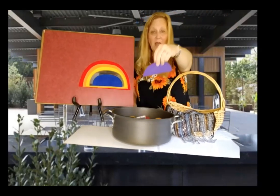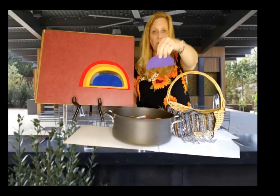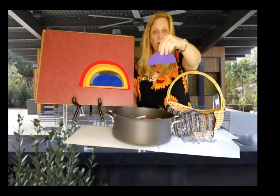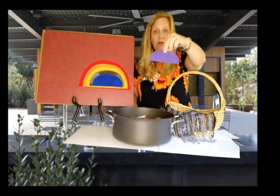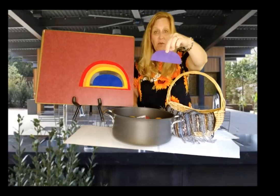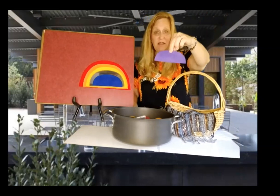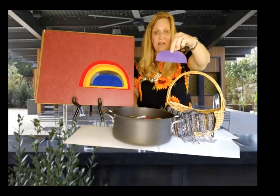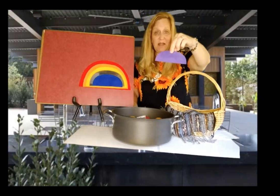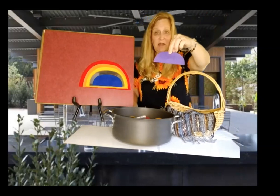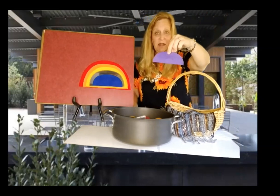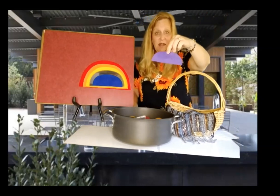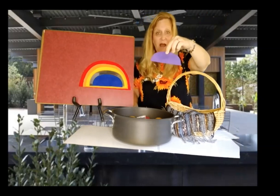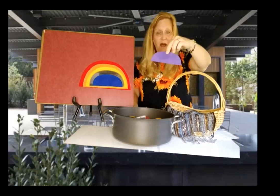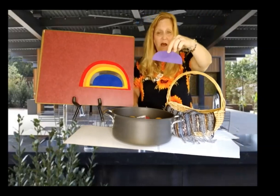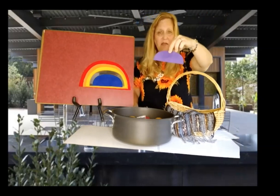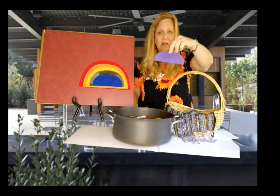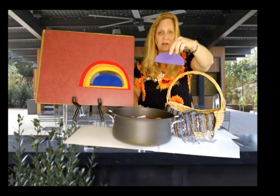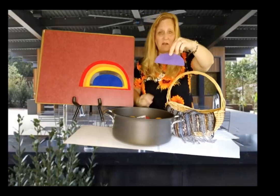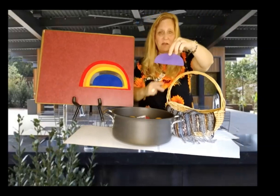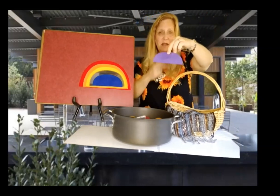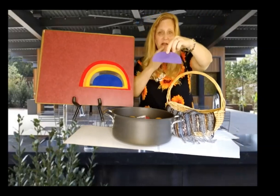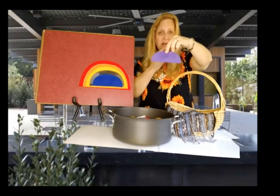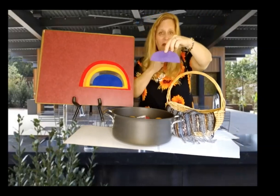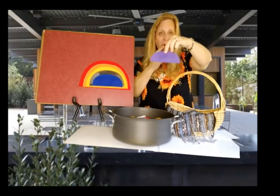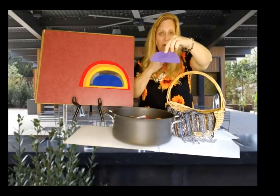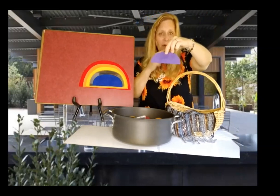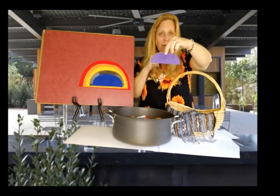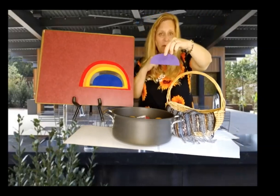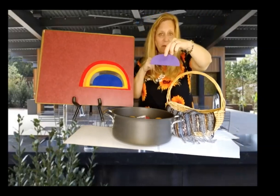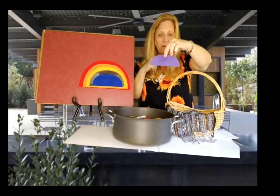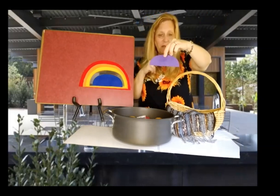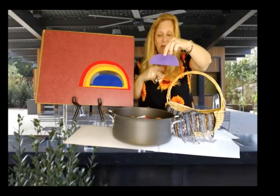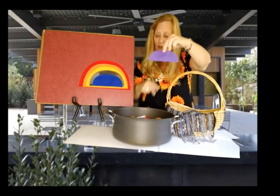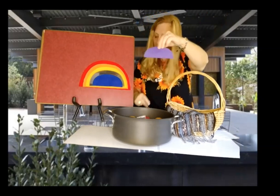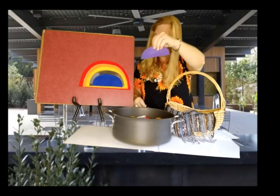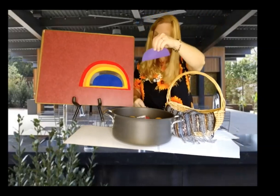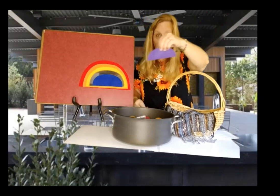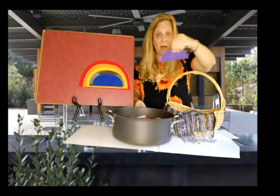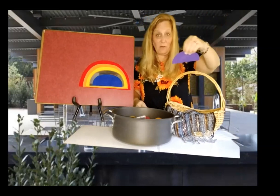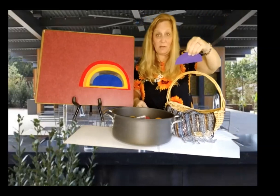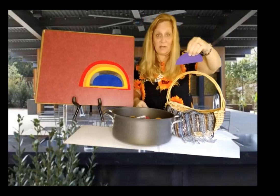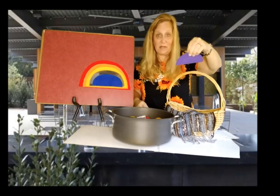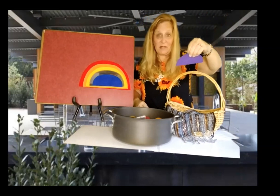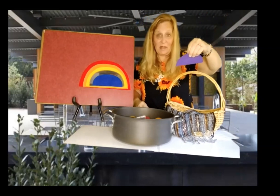What do we see? the loveliest purple that you ever did see